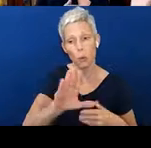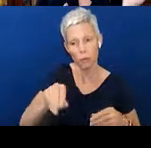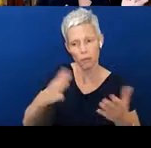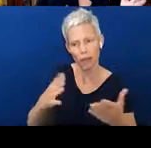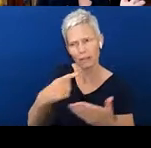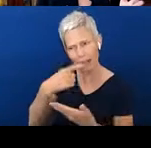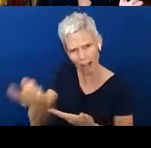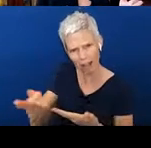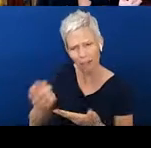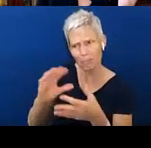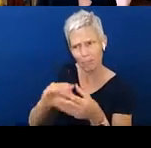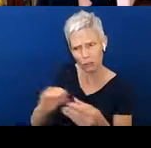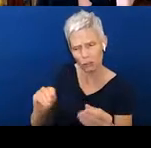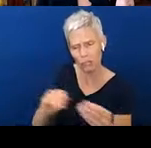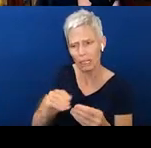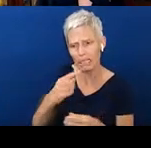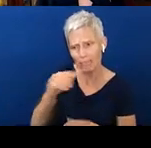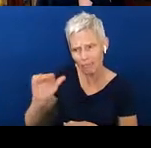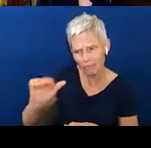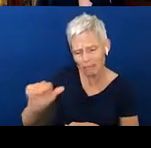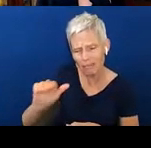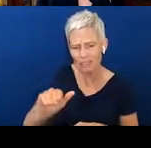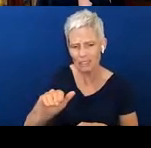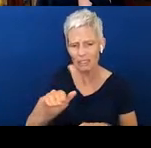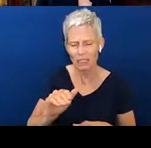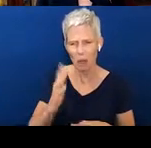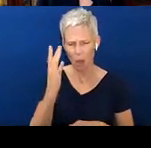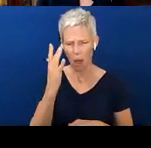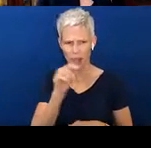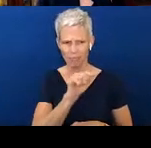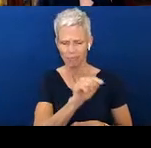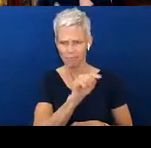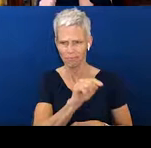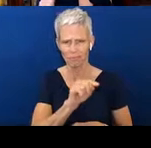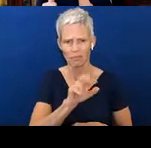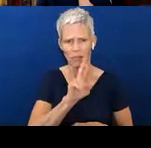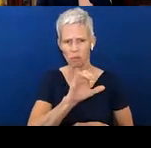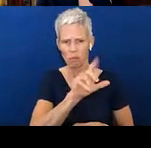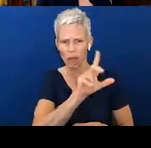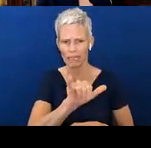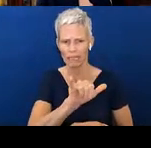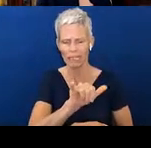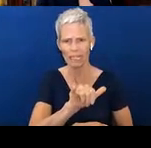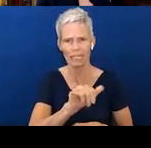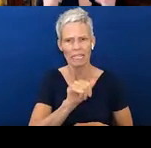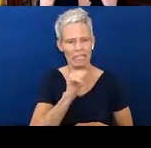“Oh, you know what, I'm not quite sure why Riley isn't mastering this skill. Or he's just not